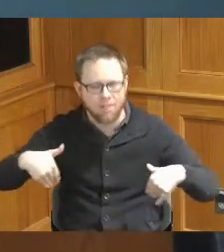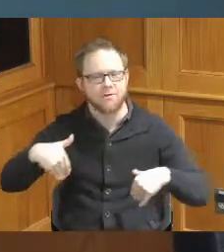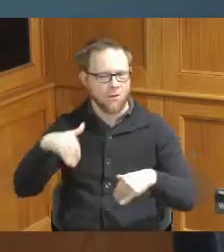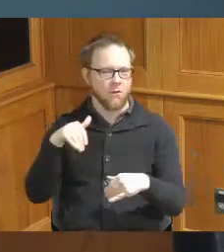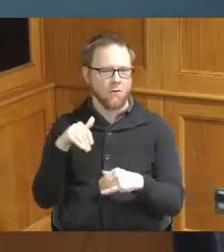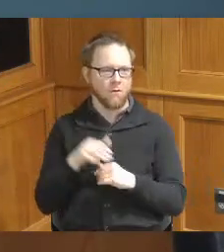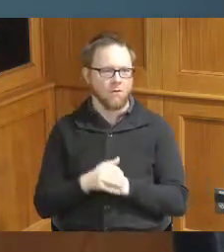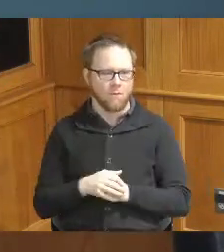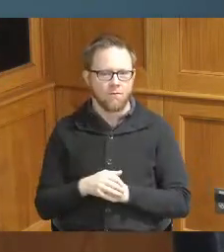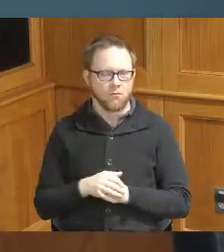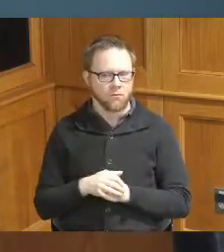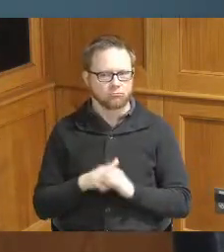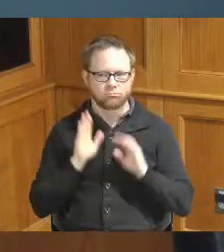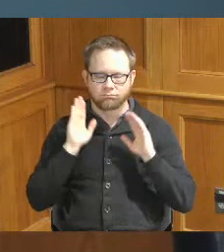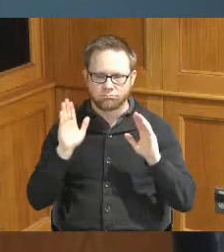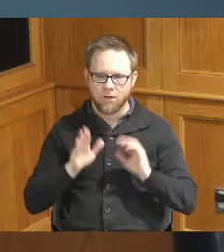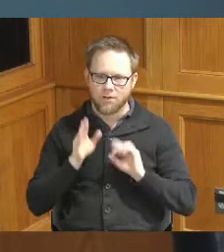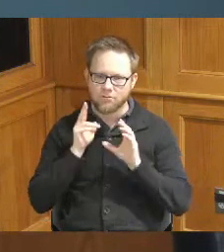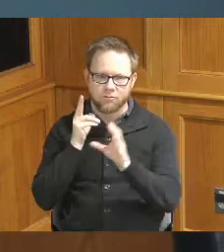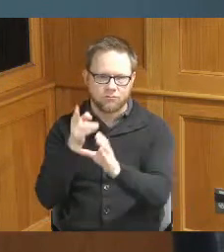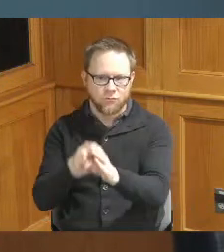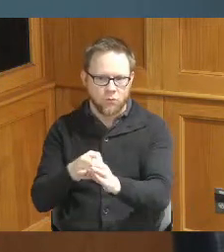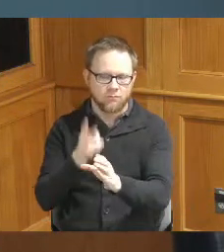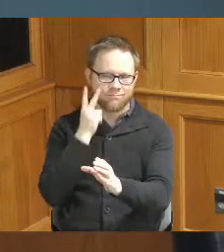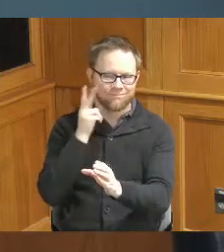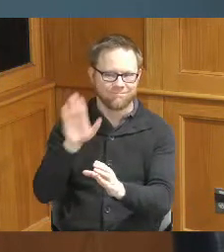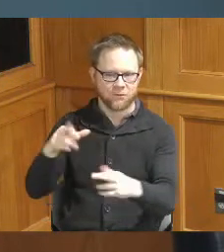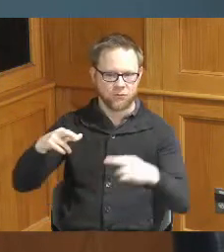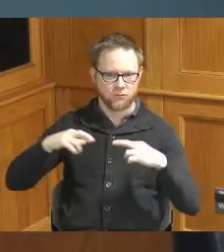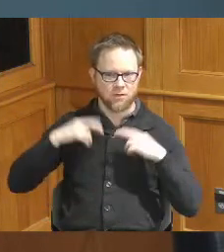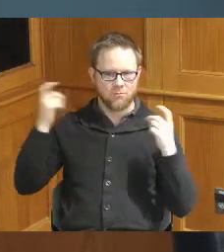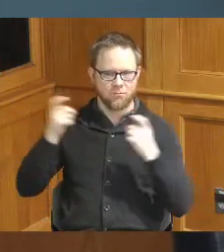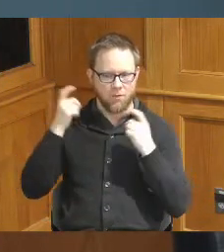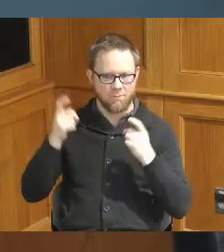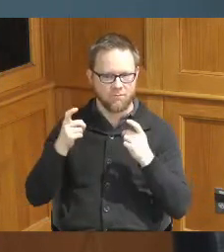have been there today for him and his retirement and all the work he's done for many many years